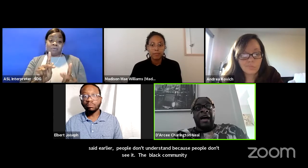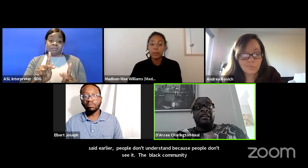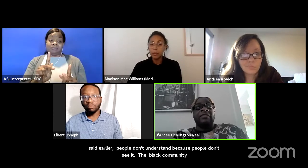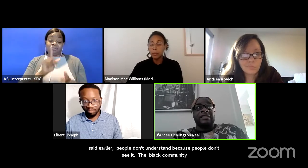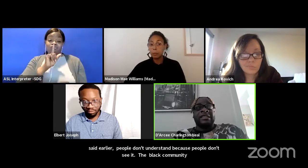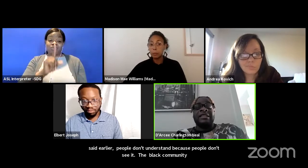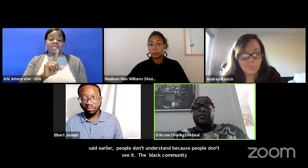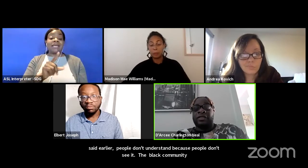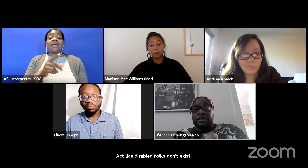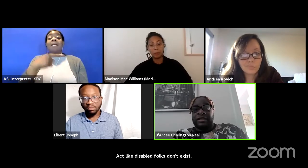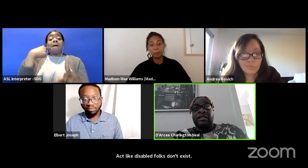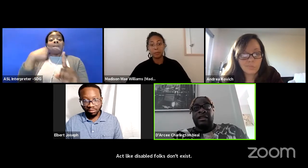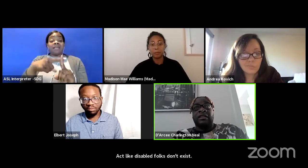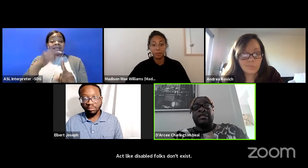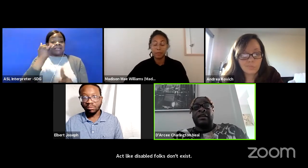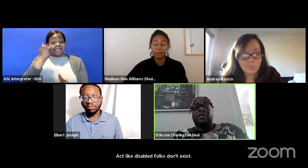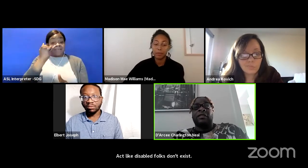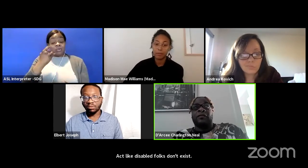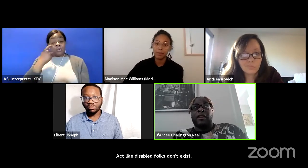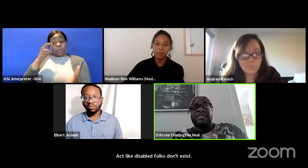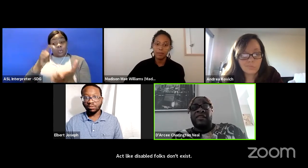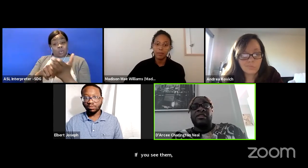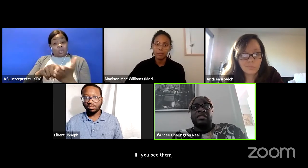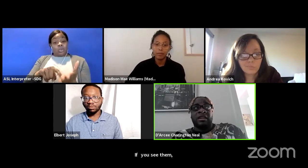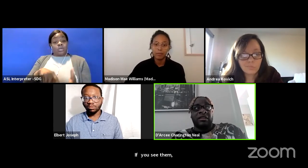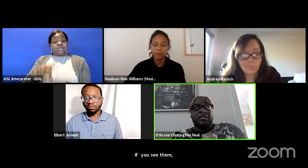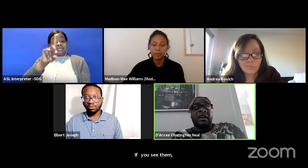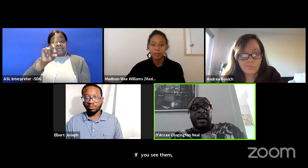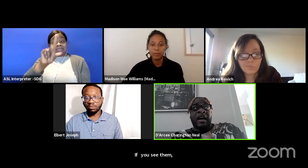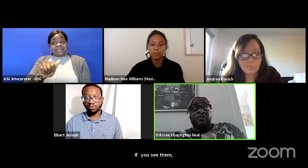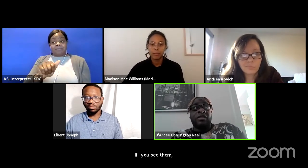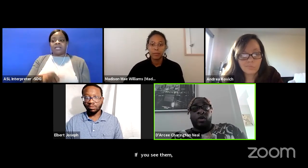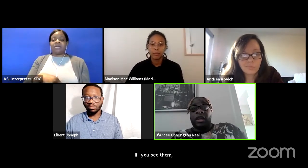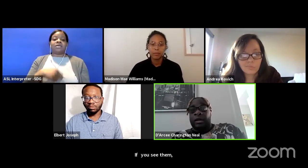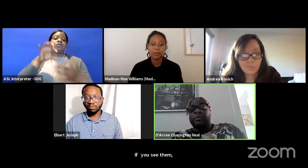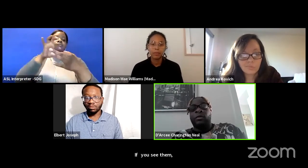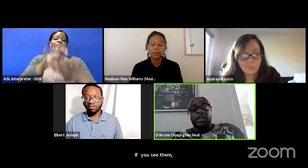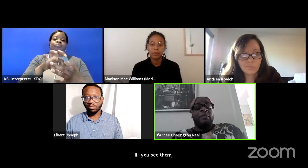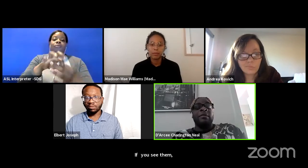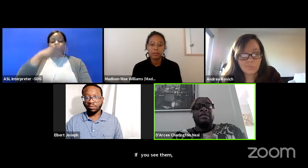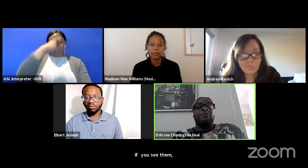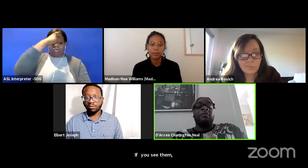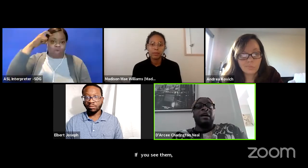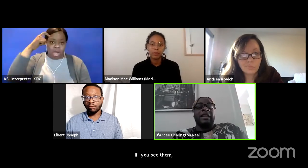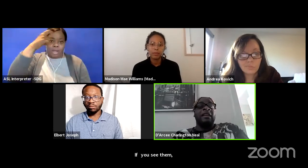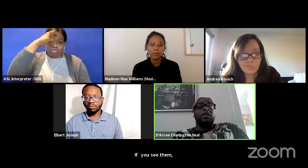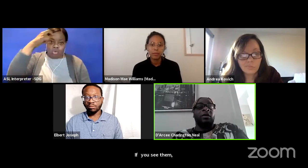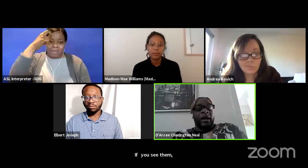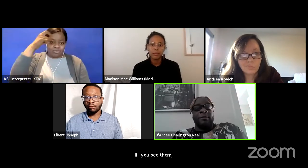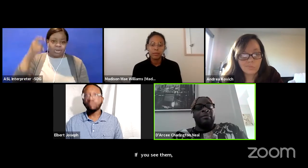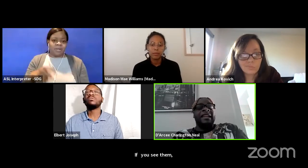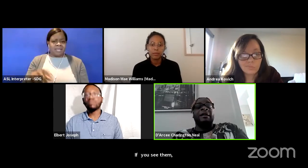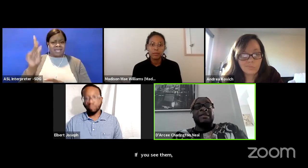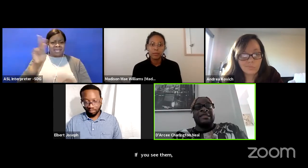I lived in DC for 13 years and for the first seven years, every week people would come up to give me money out of nowhere.